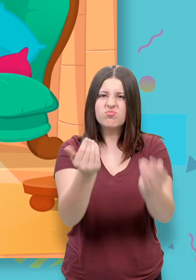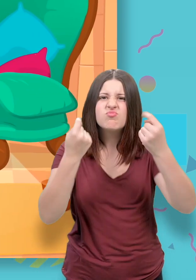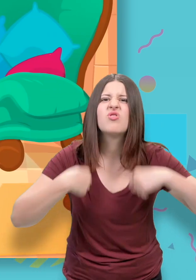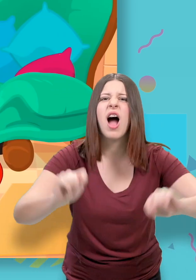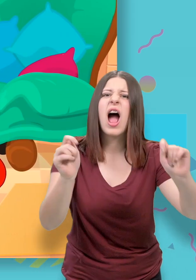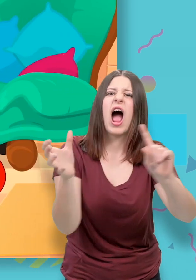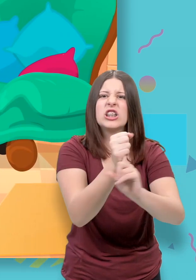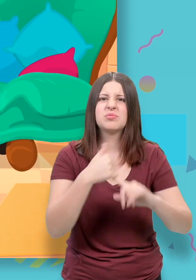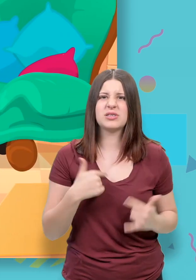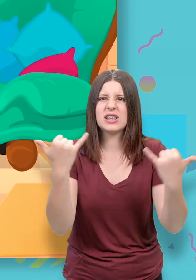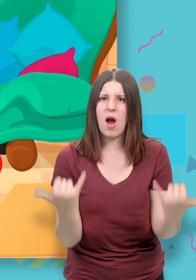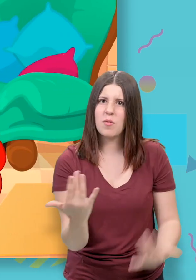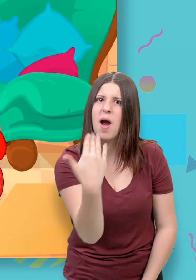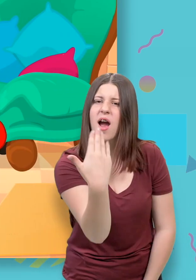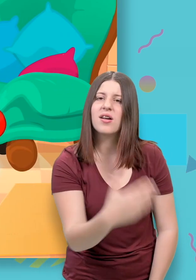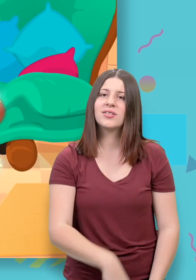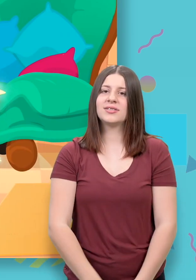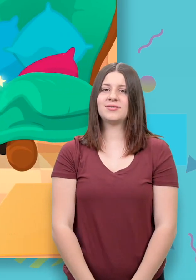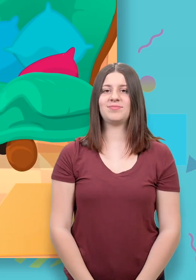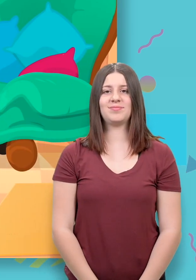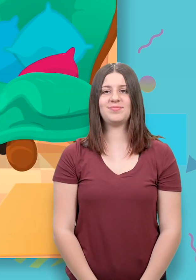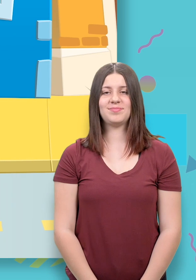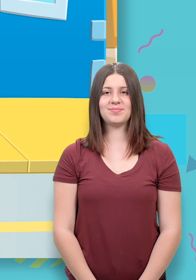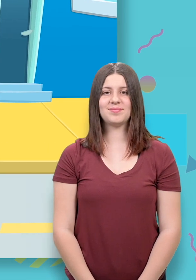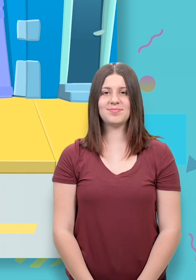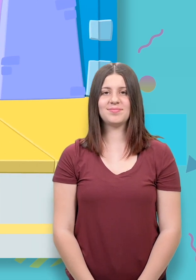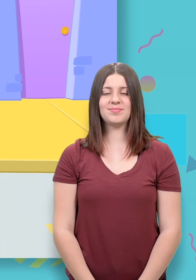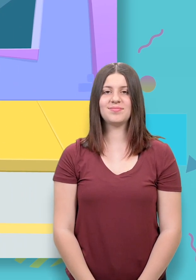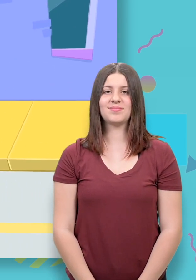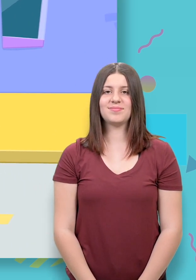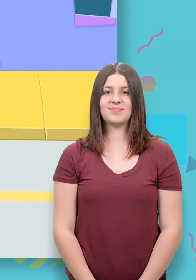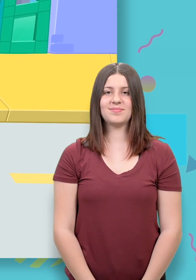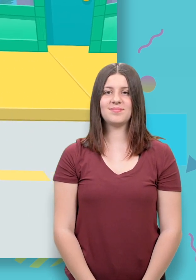[car zooming] [engines revving]